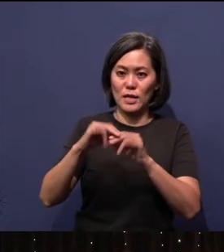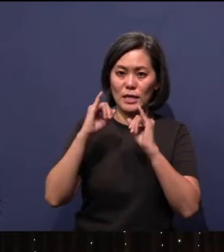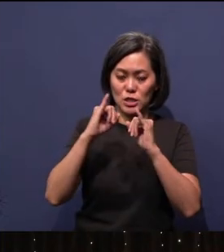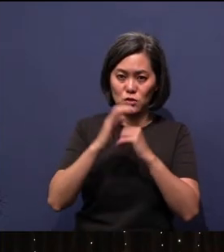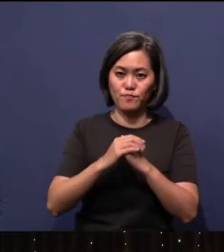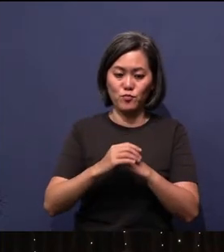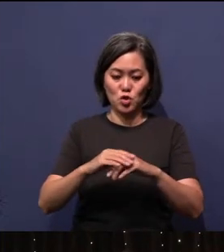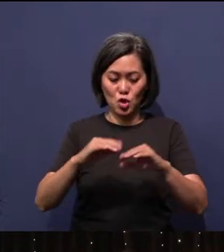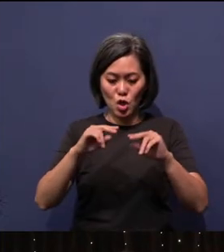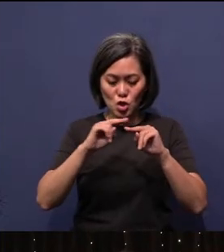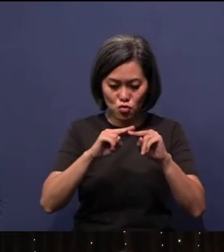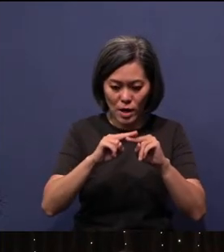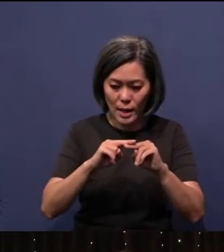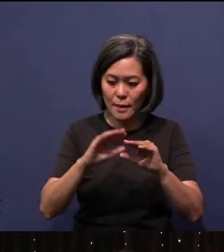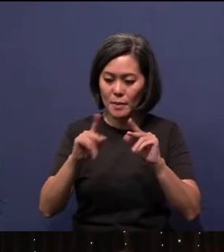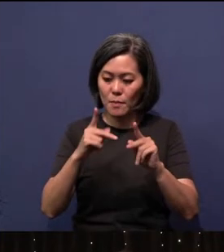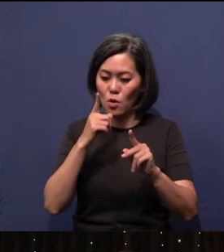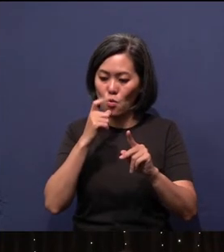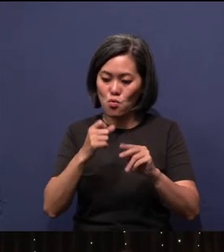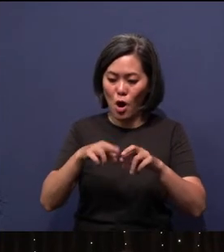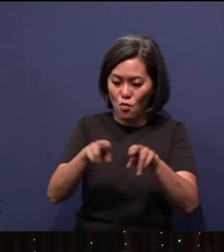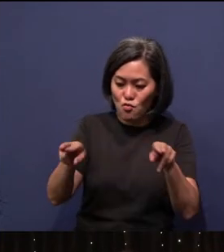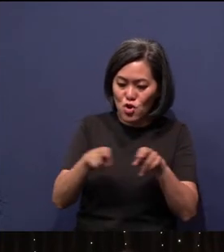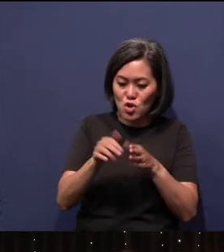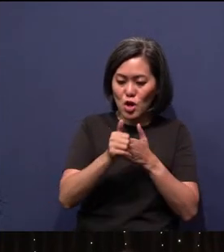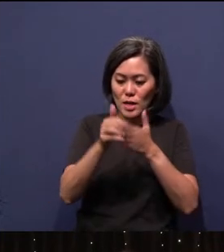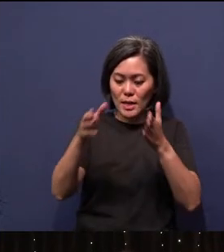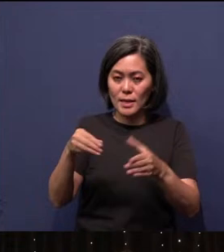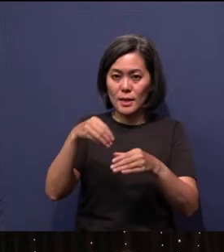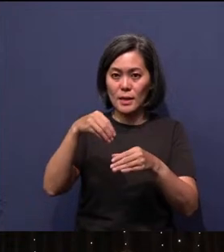role of regional leader of OMF Northern Thailand.